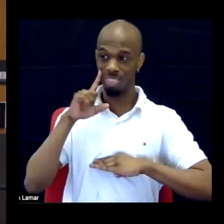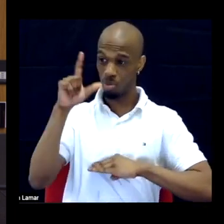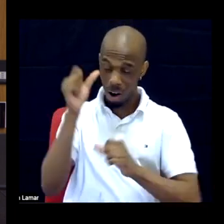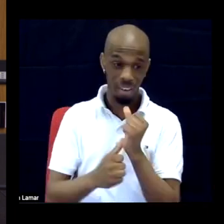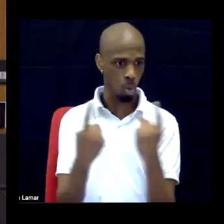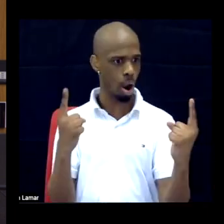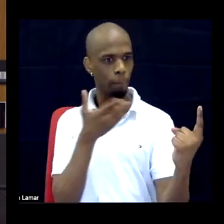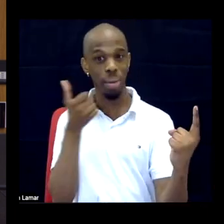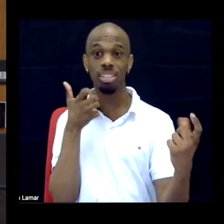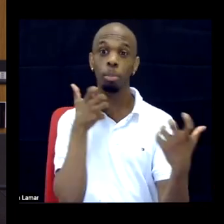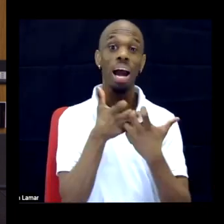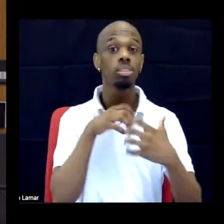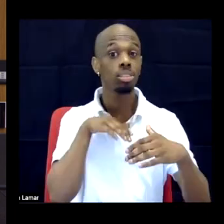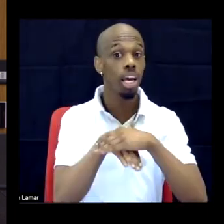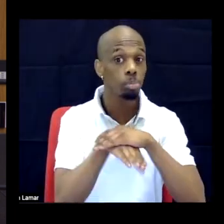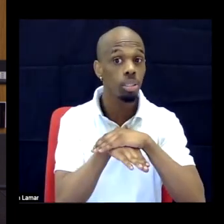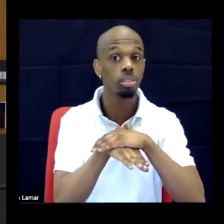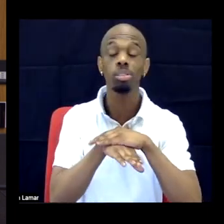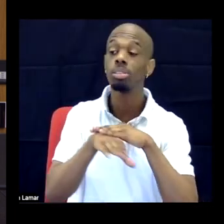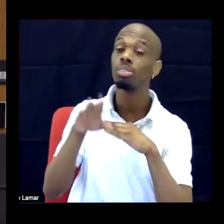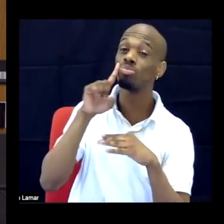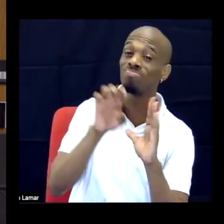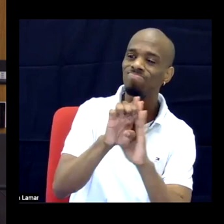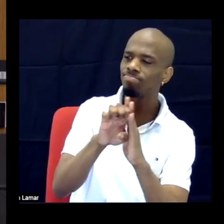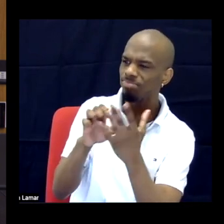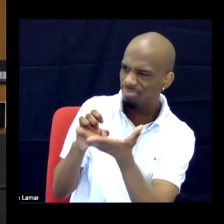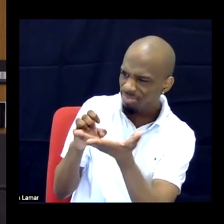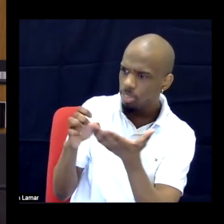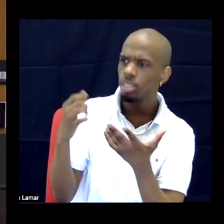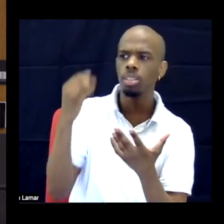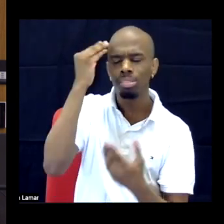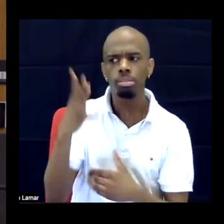Or hey, it's really hot outside, so we brought some water. Do you need some water?